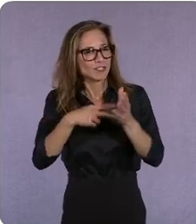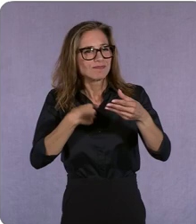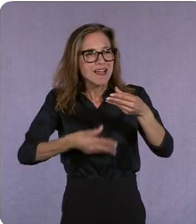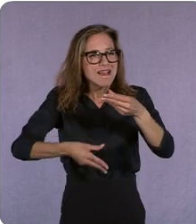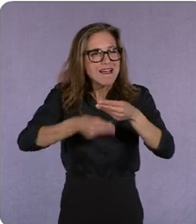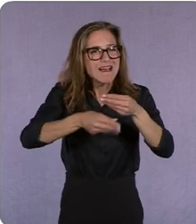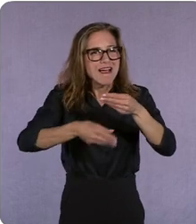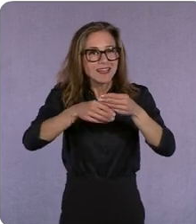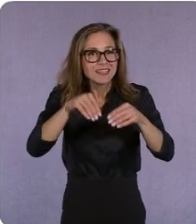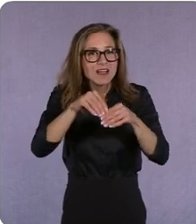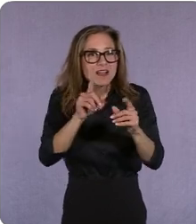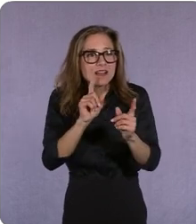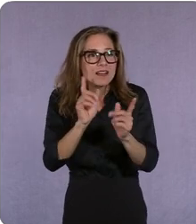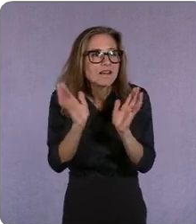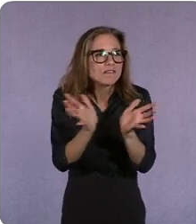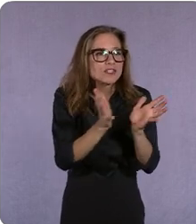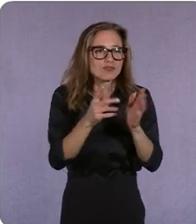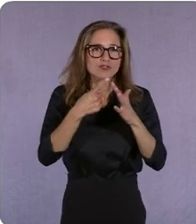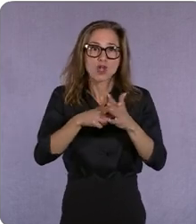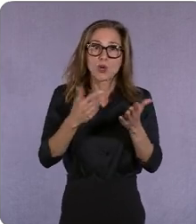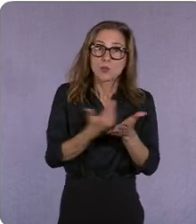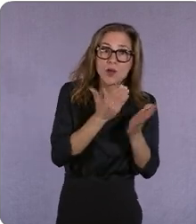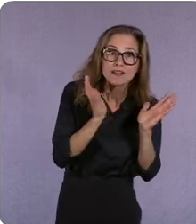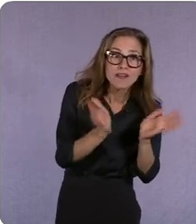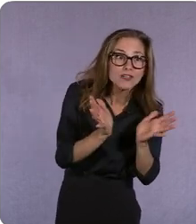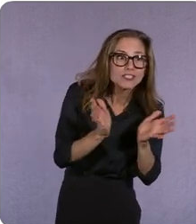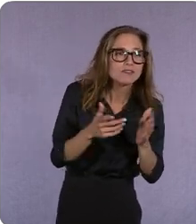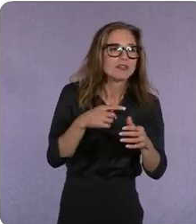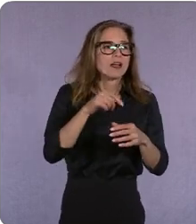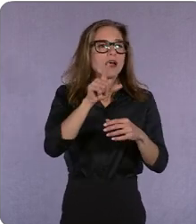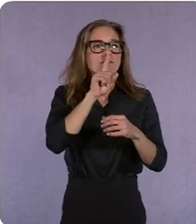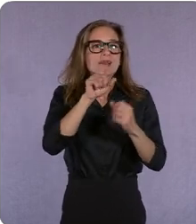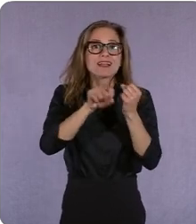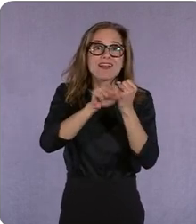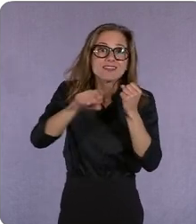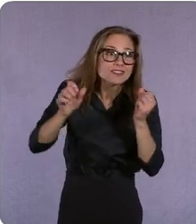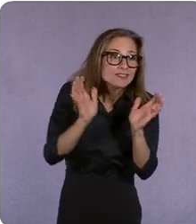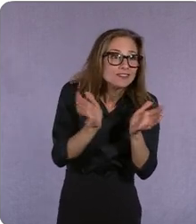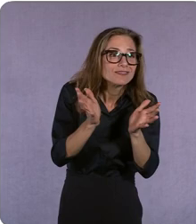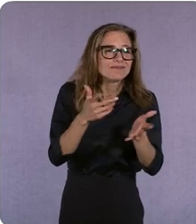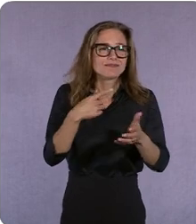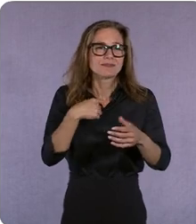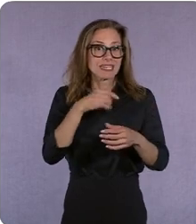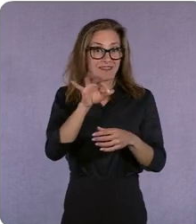it but if you're not um in that conversation right from the start especially missing a big